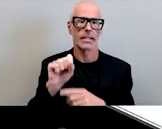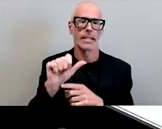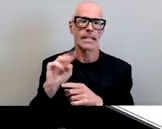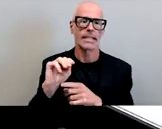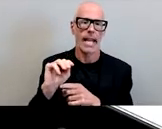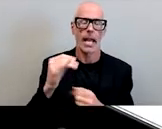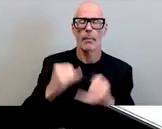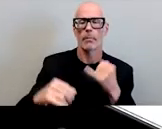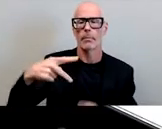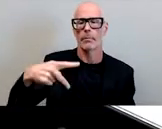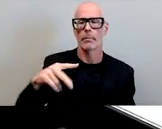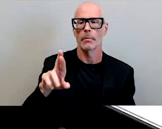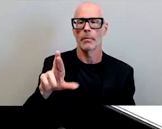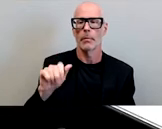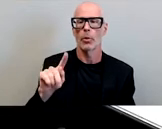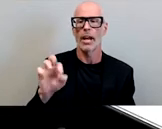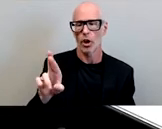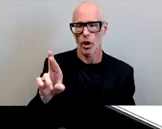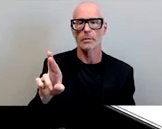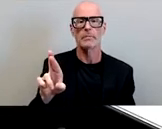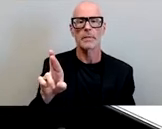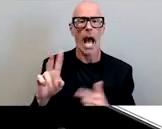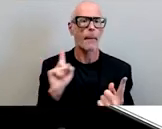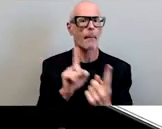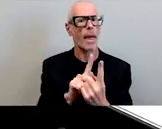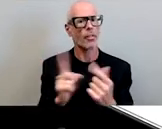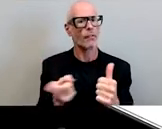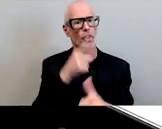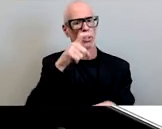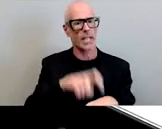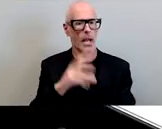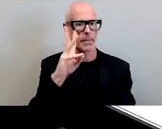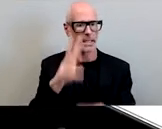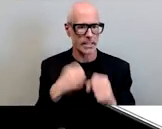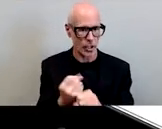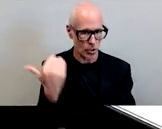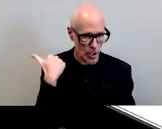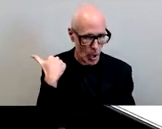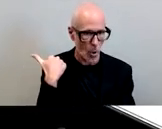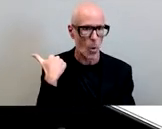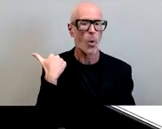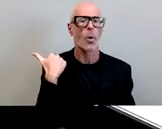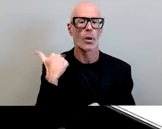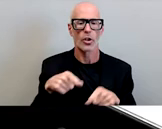i met sam prater for the first time six years ago when i delivered the terry piper lecture